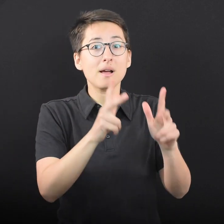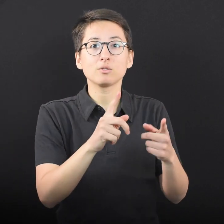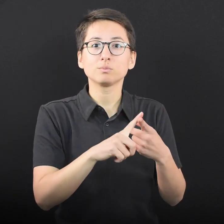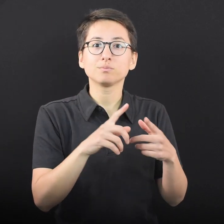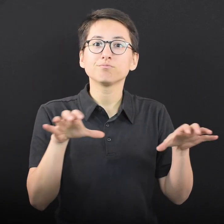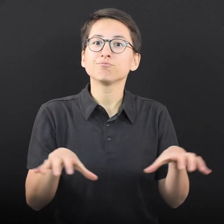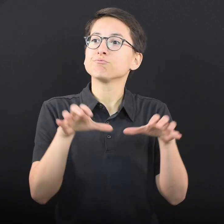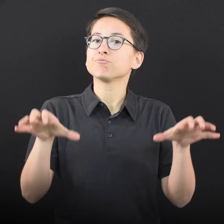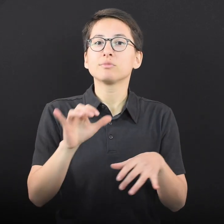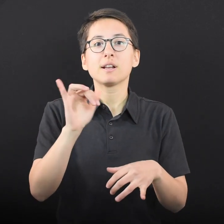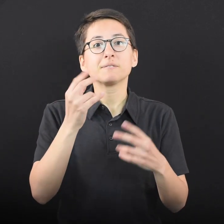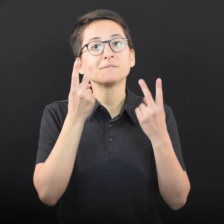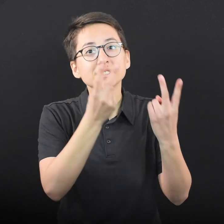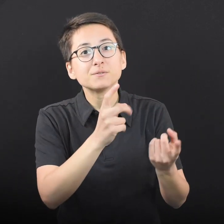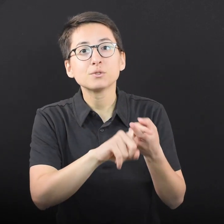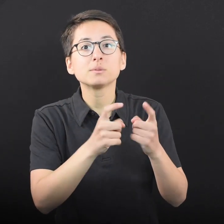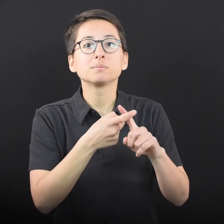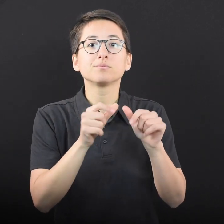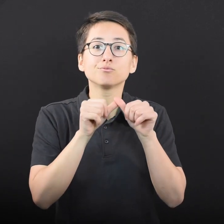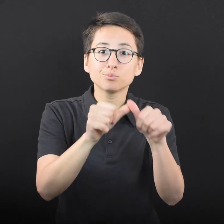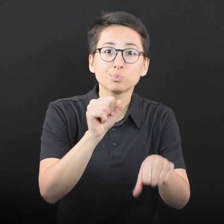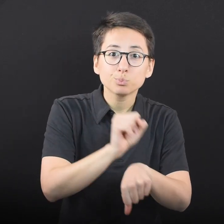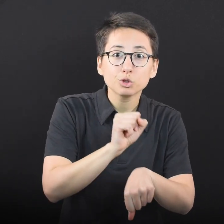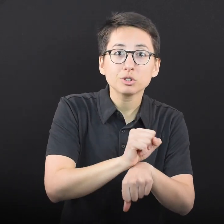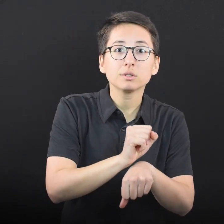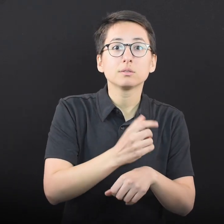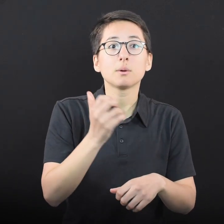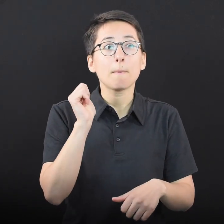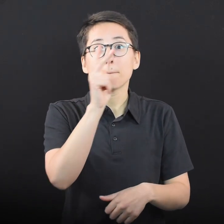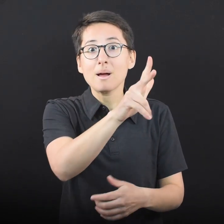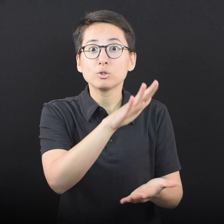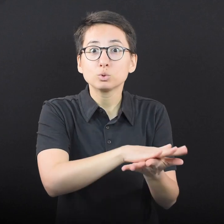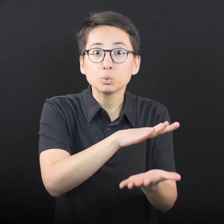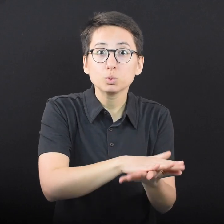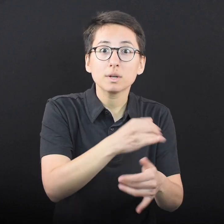or to get back to activities like seeing friends, resuming work, or returning to school.